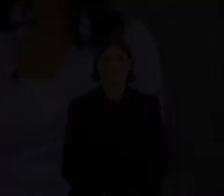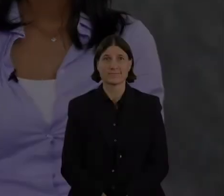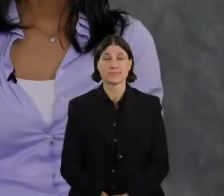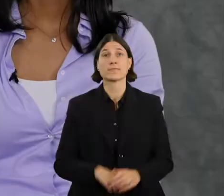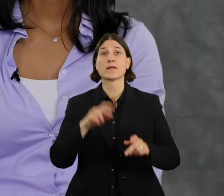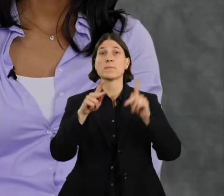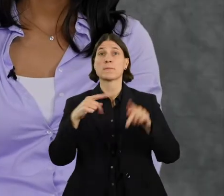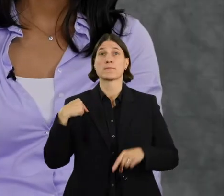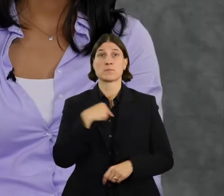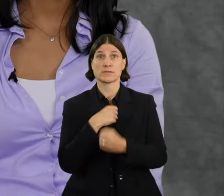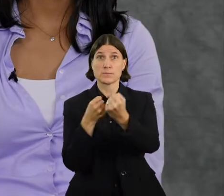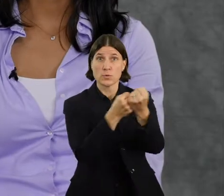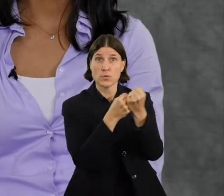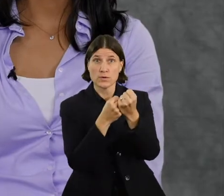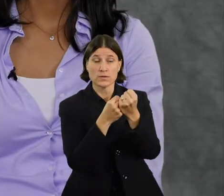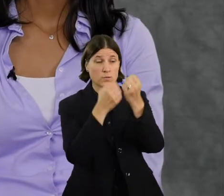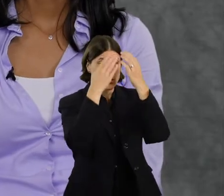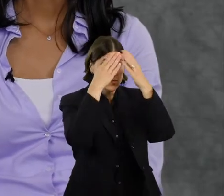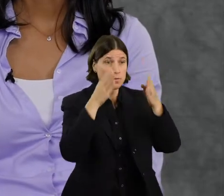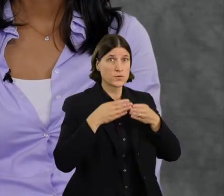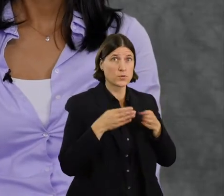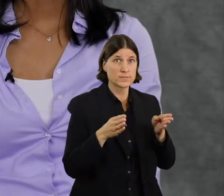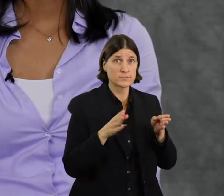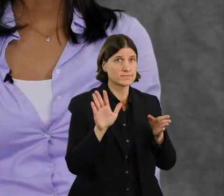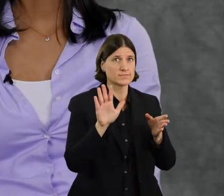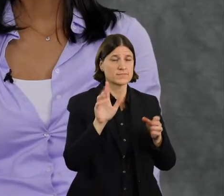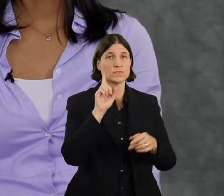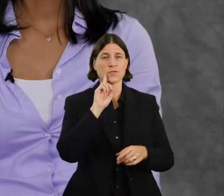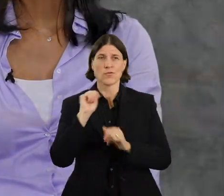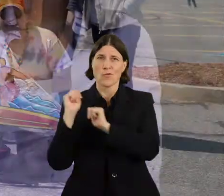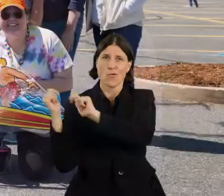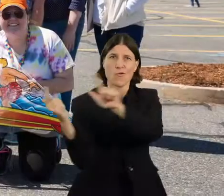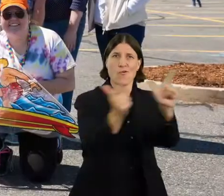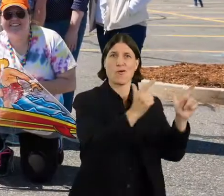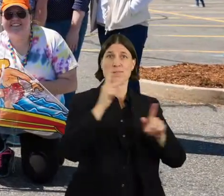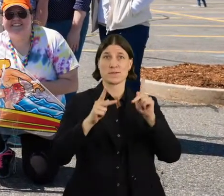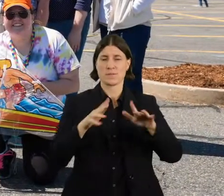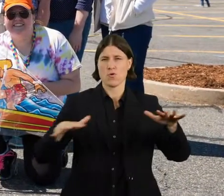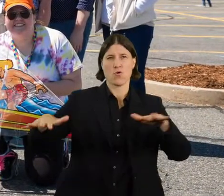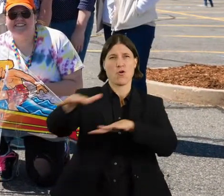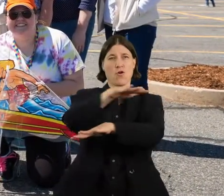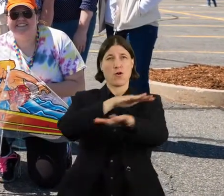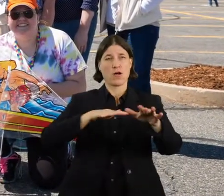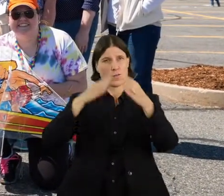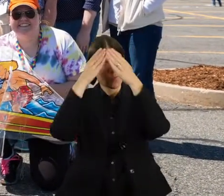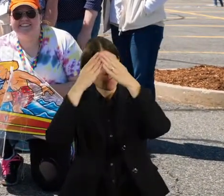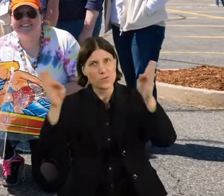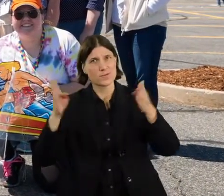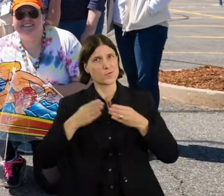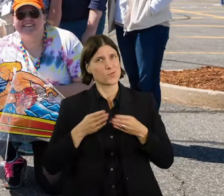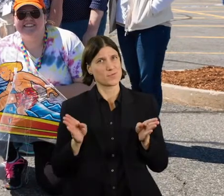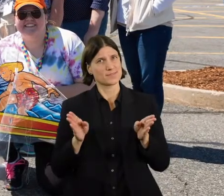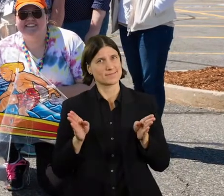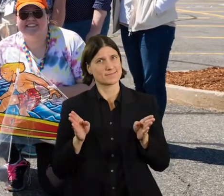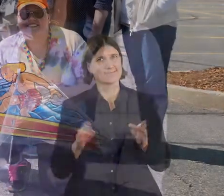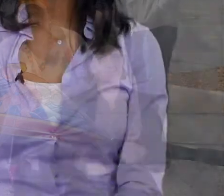We want to treat each other with the same open-mindedness and open-heartedness that we extend to the people we support.